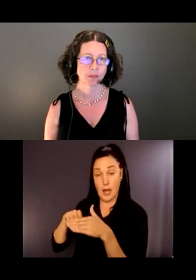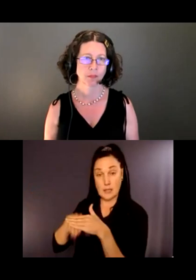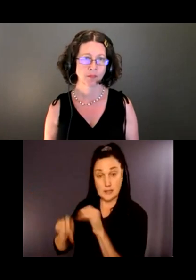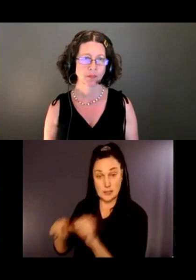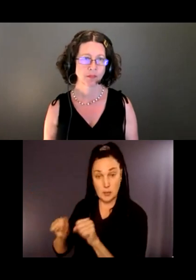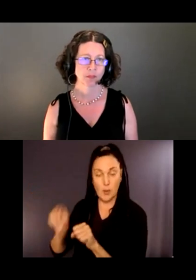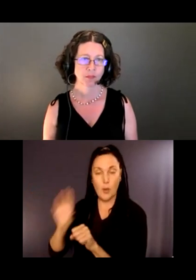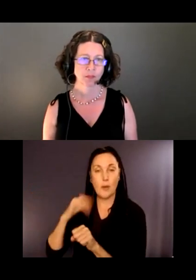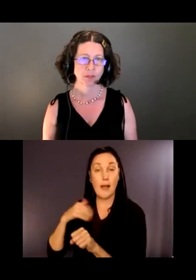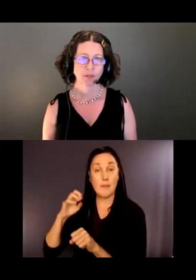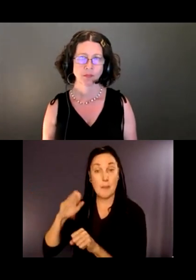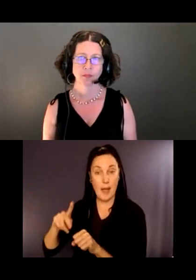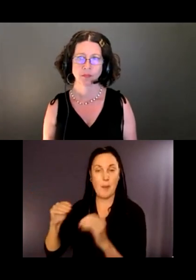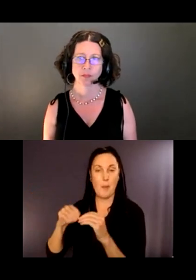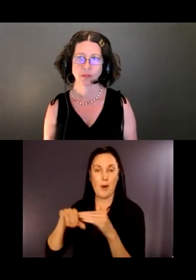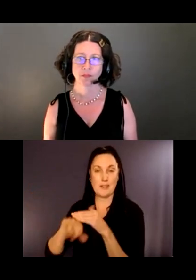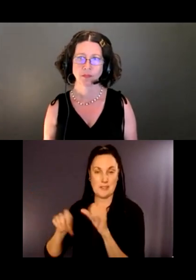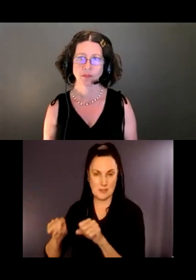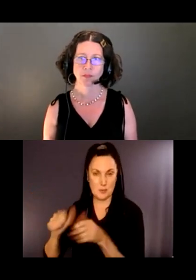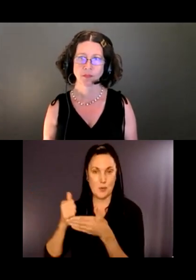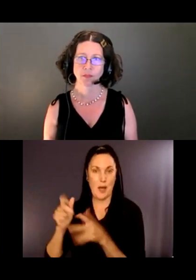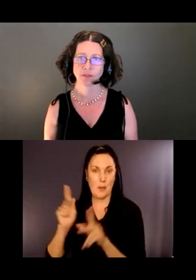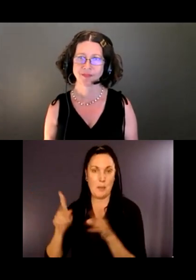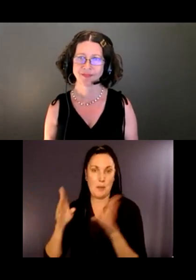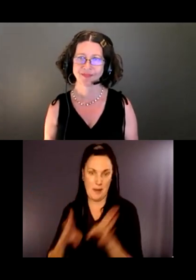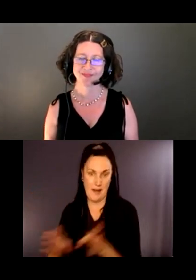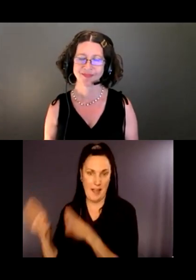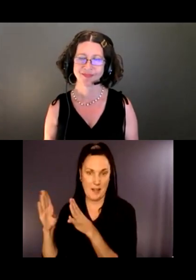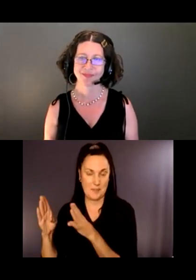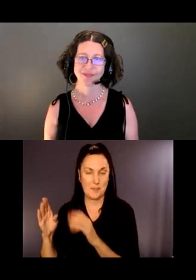help people plan. So you'll see things like what is the trail surface.